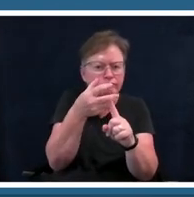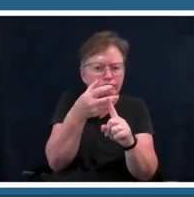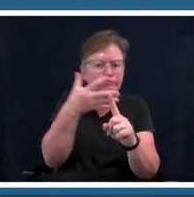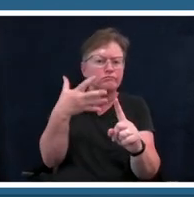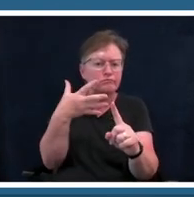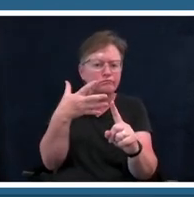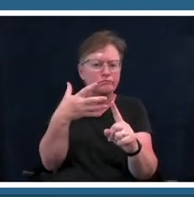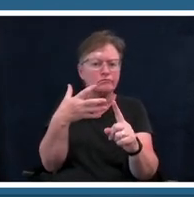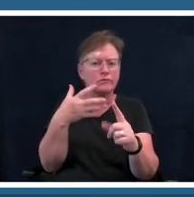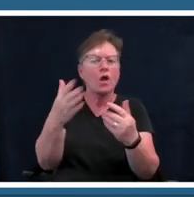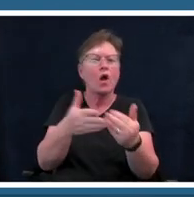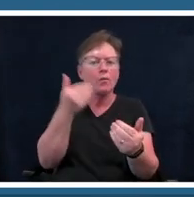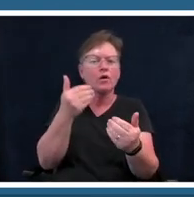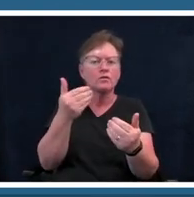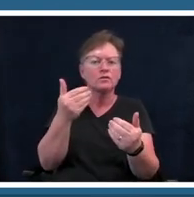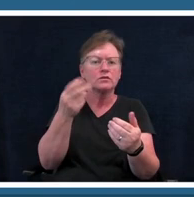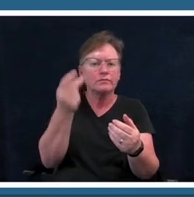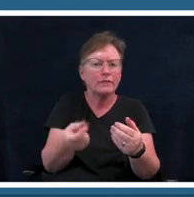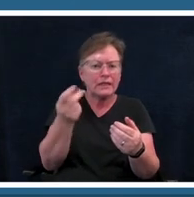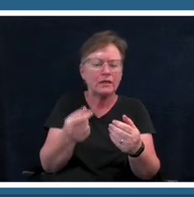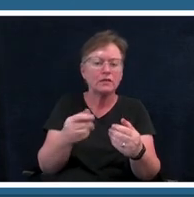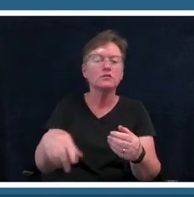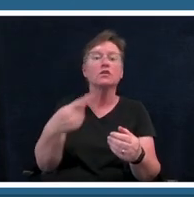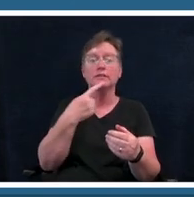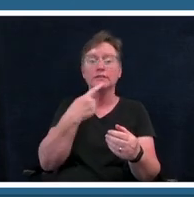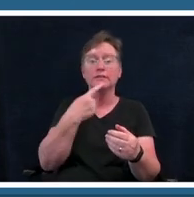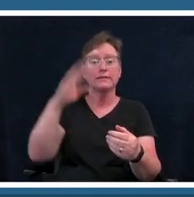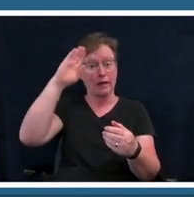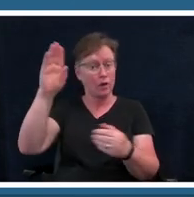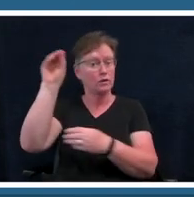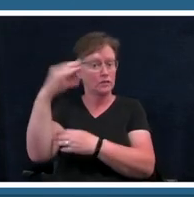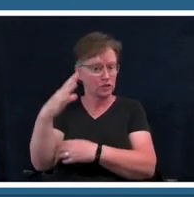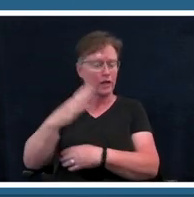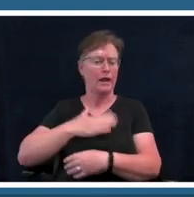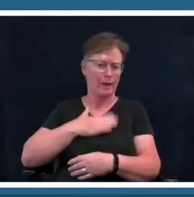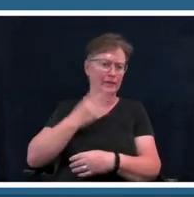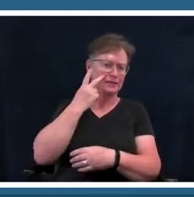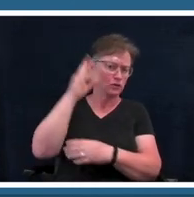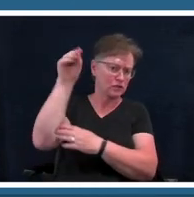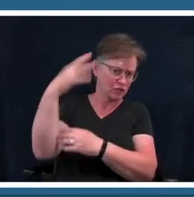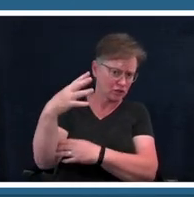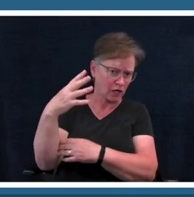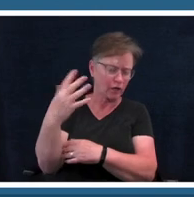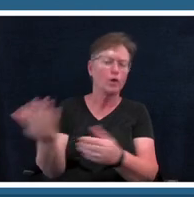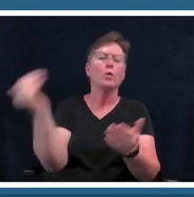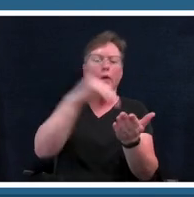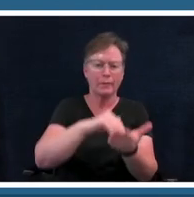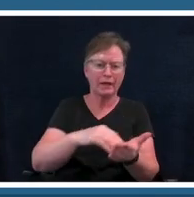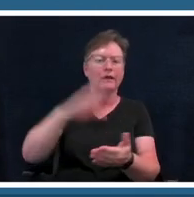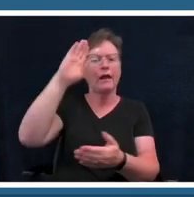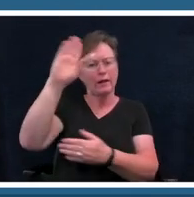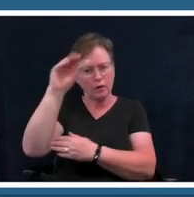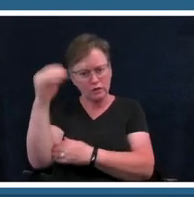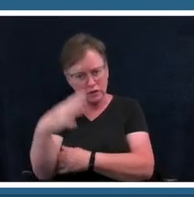comes in so she says hello sunshine so glad to see you sunshine repeat again